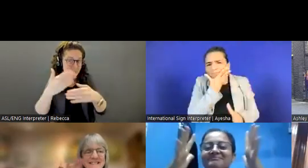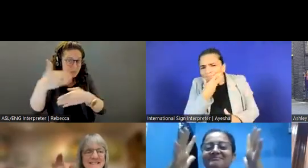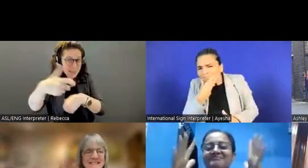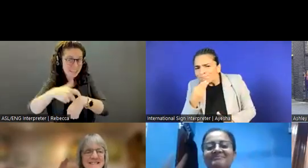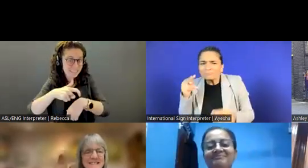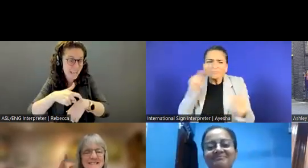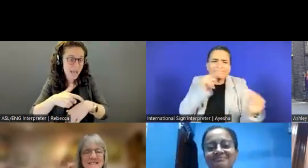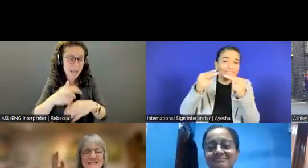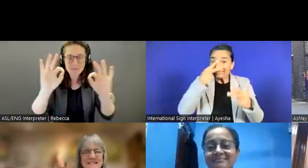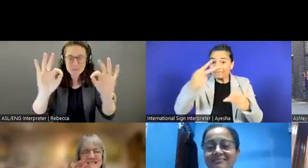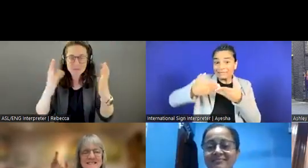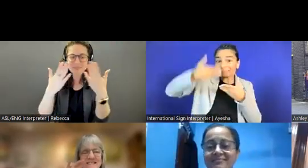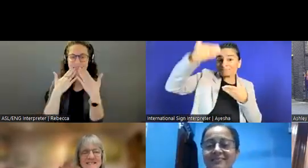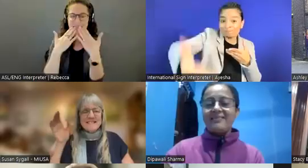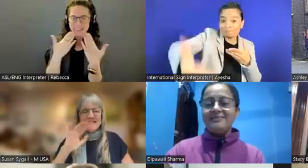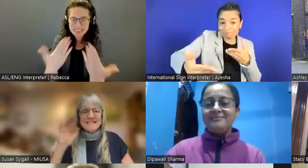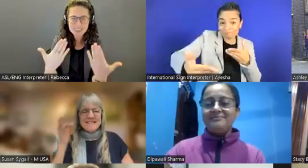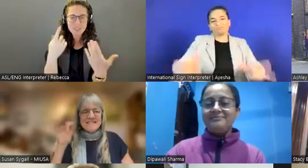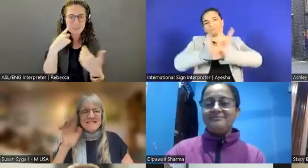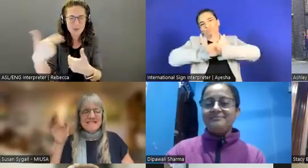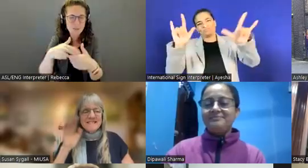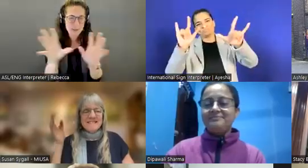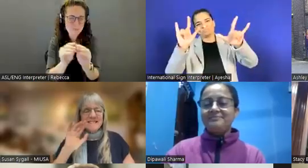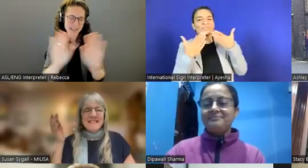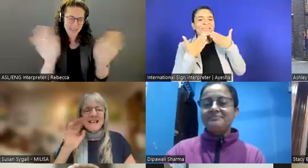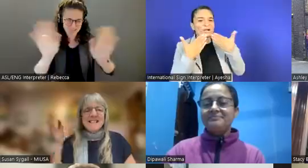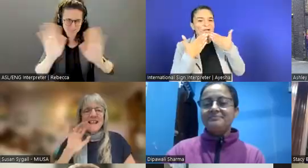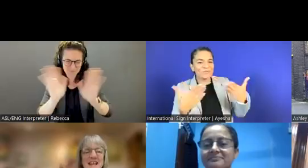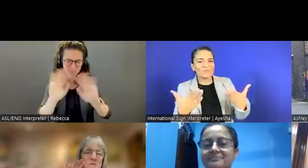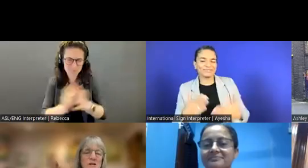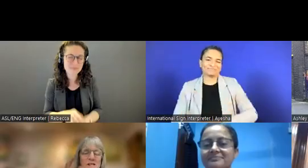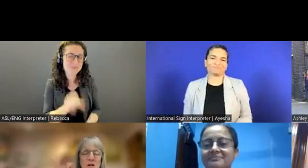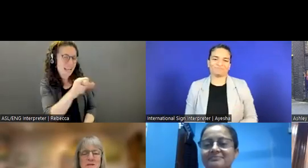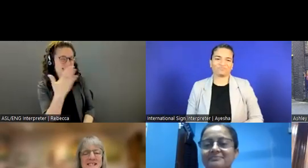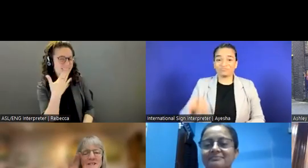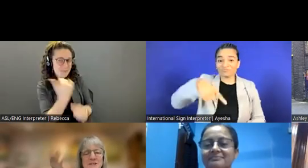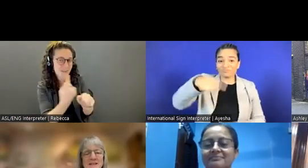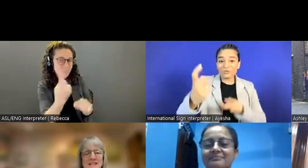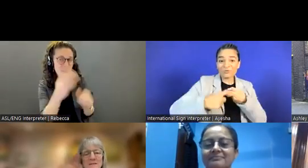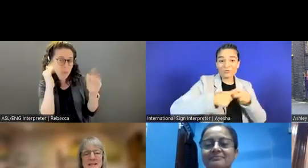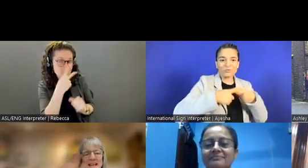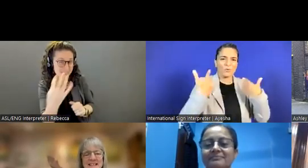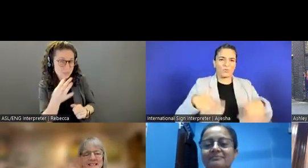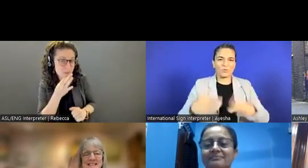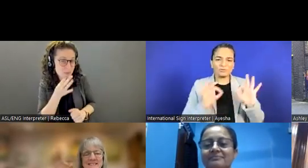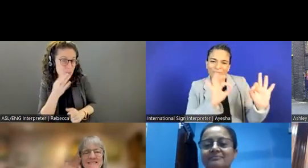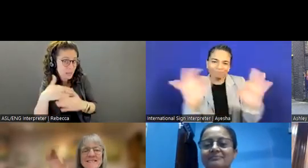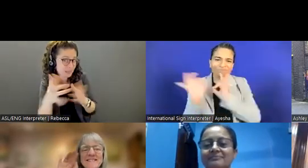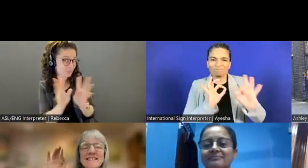Thank you so much for being part of this event today. Susan Sygall: Yes. Thank you all. I hope to see you soon at something else.